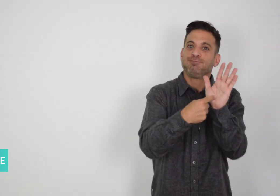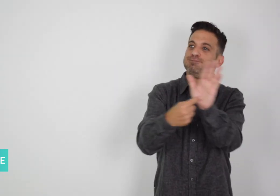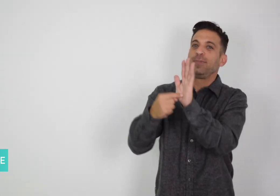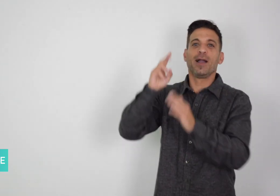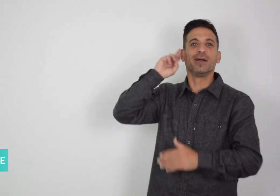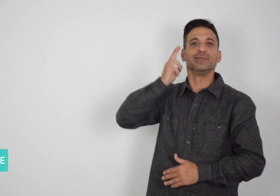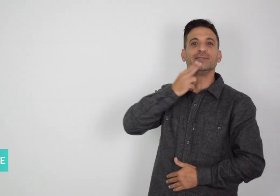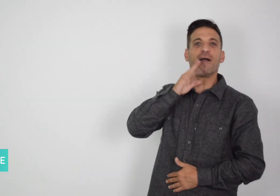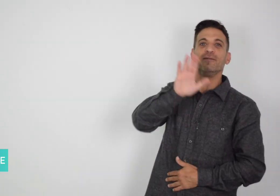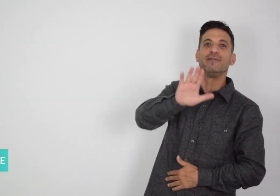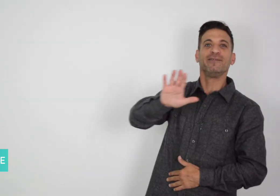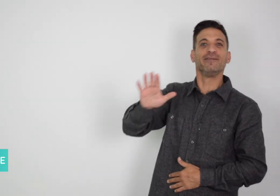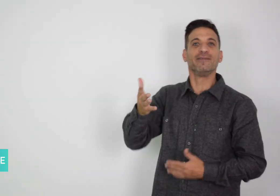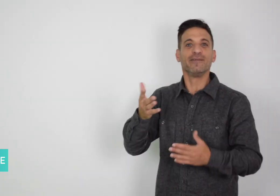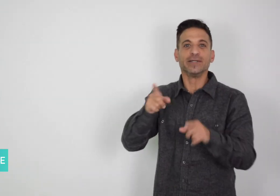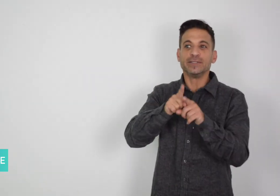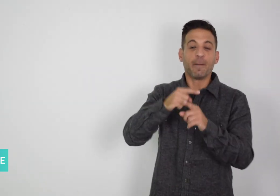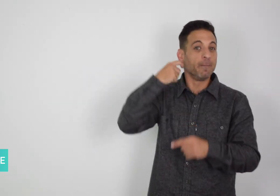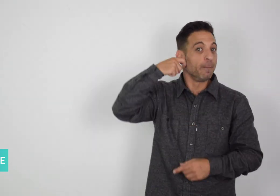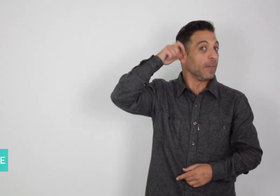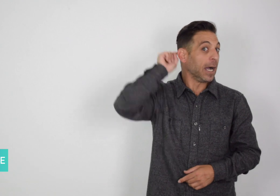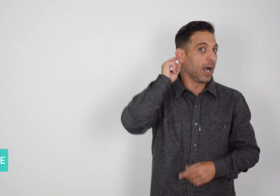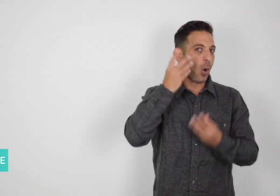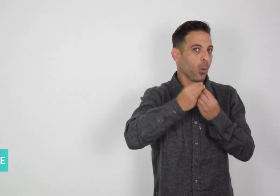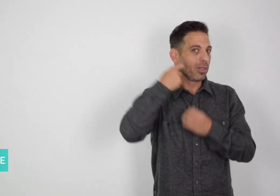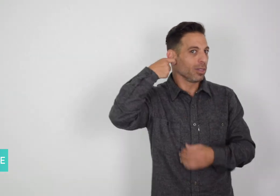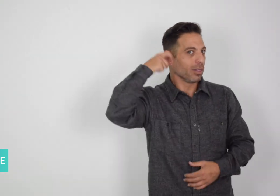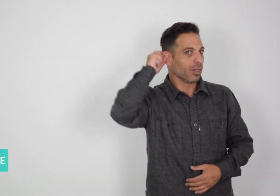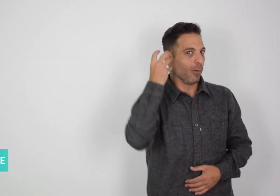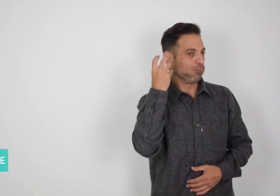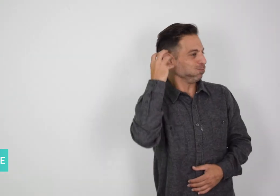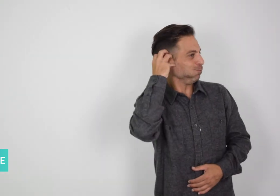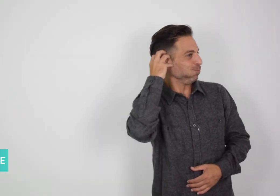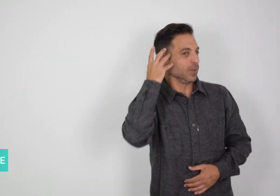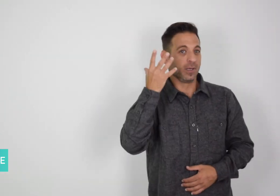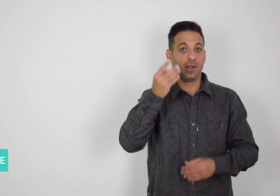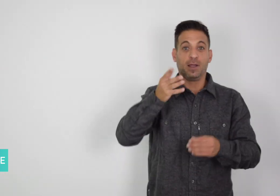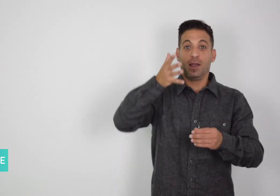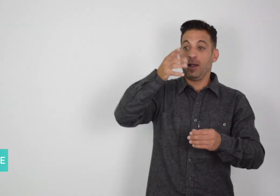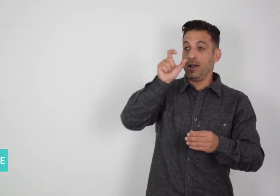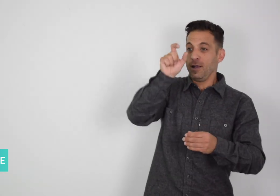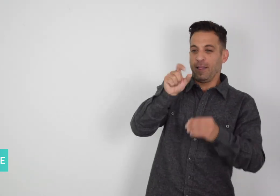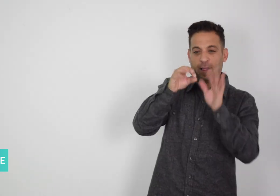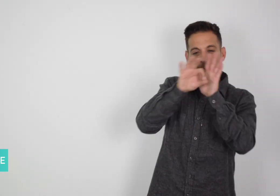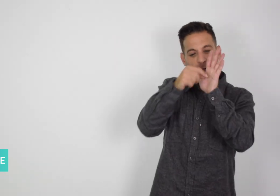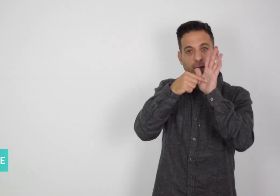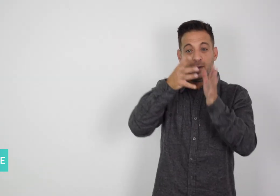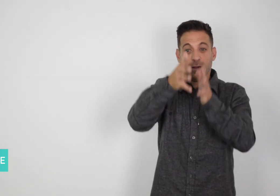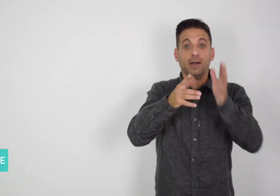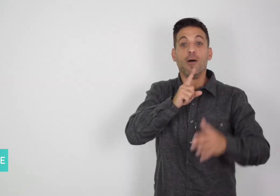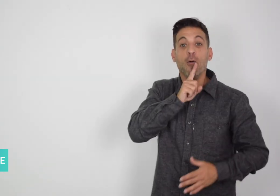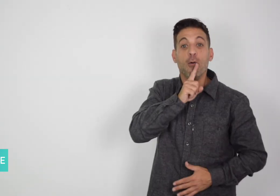such as an ear with a hearing aid, and a person signing